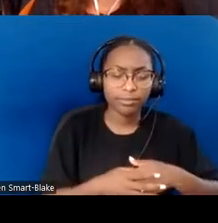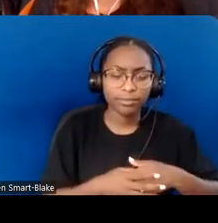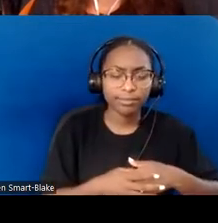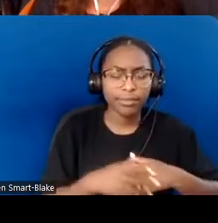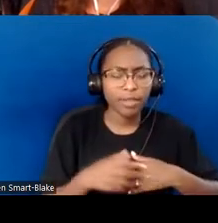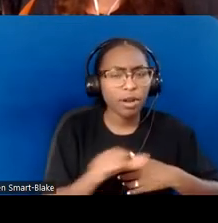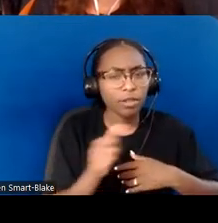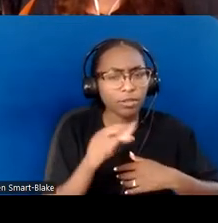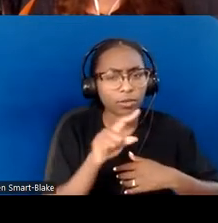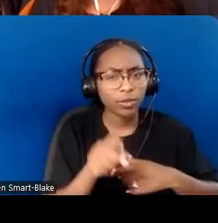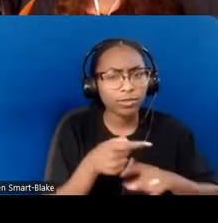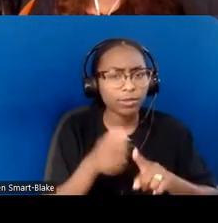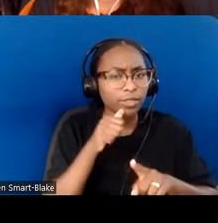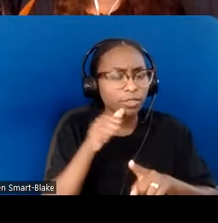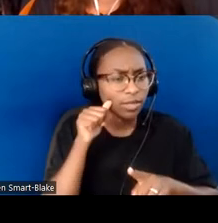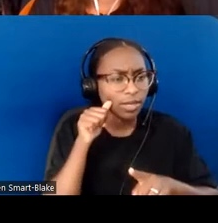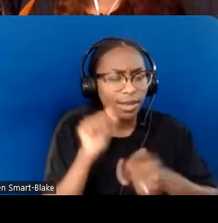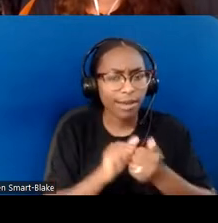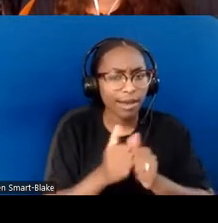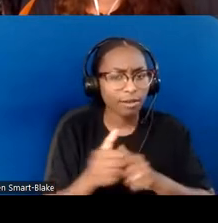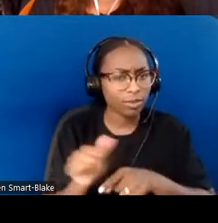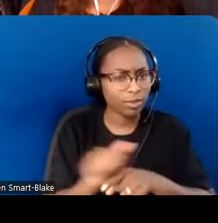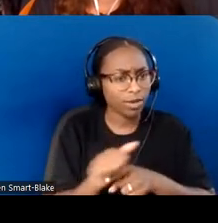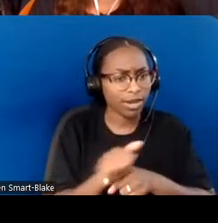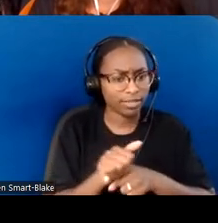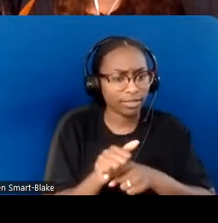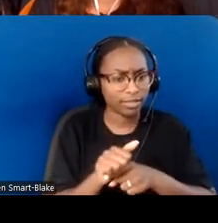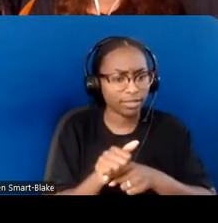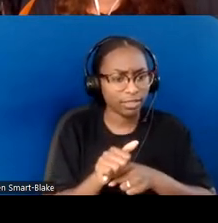"take what we're doing here and take it to our congregations,